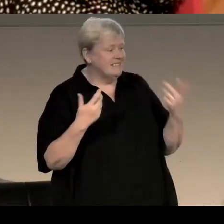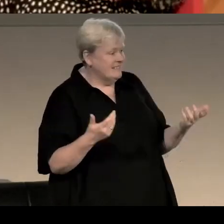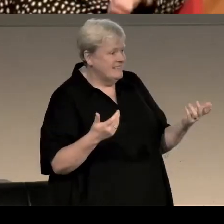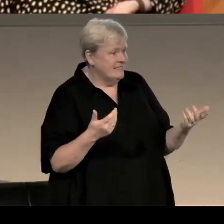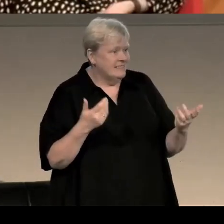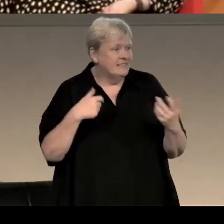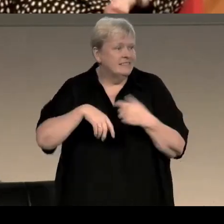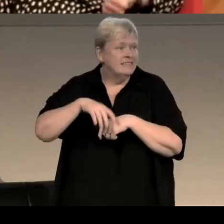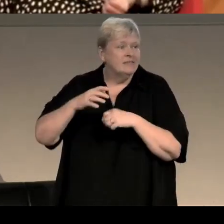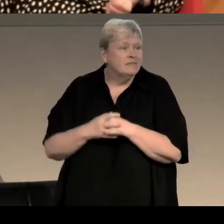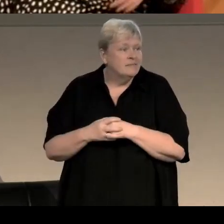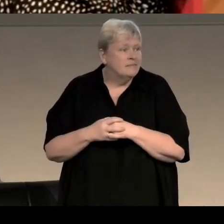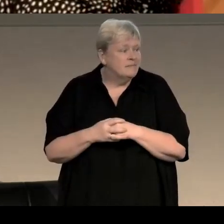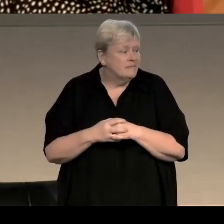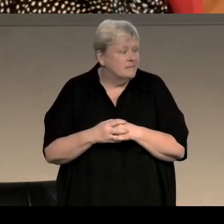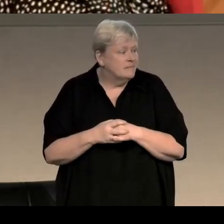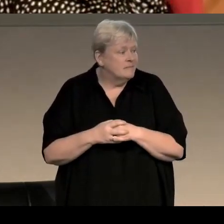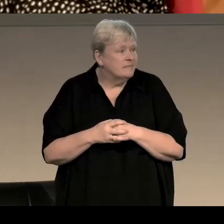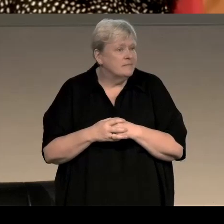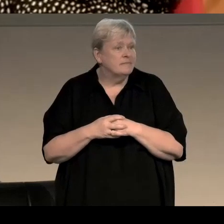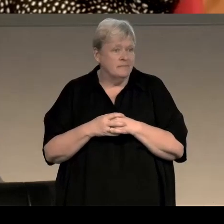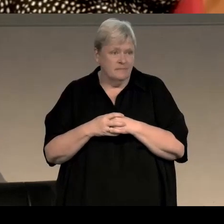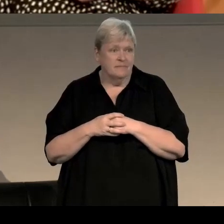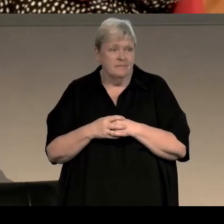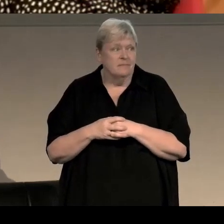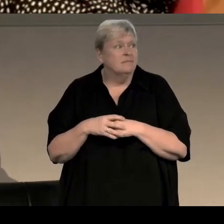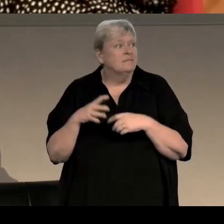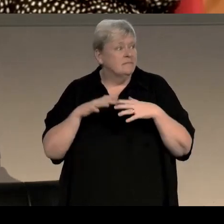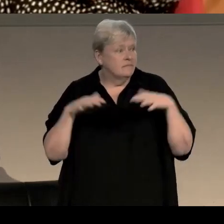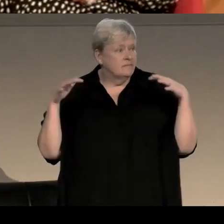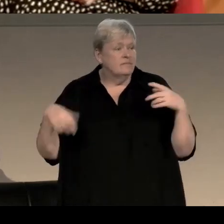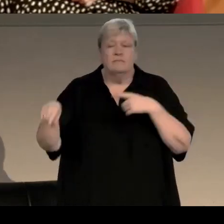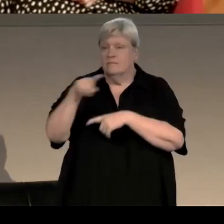fire alarm does go off for any reason, please just calmly leave the auditorium it will not be a drill, okay,